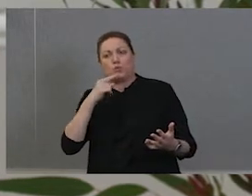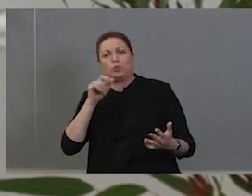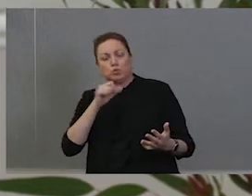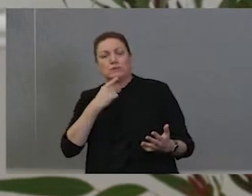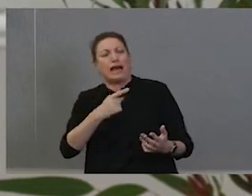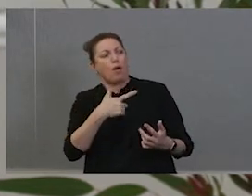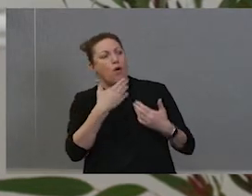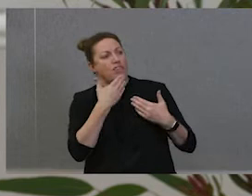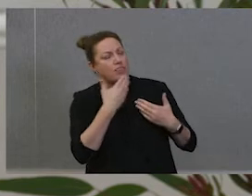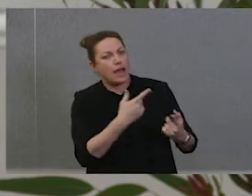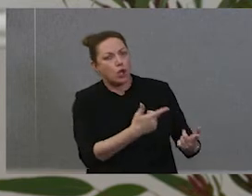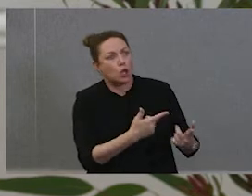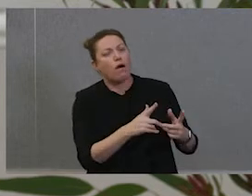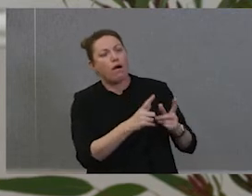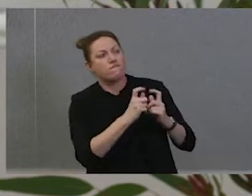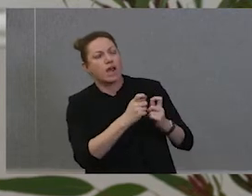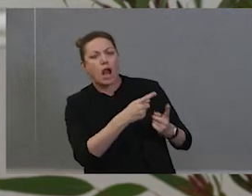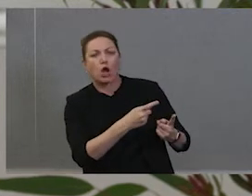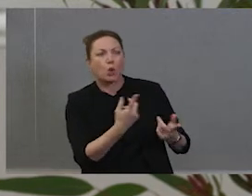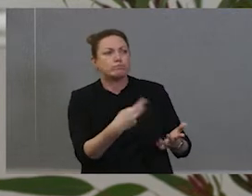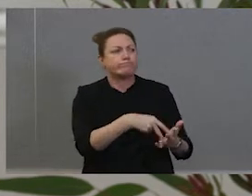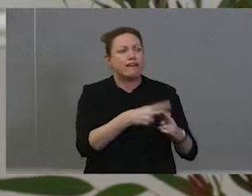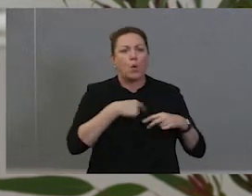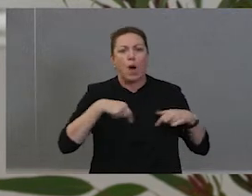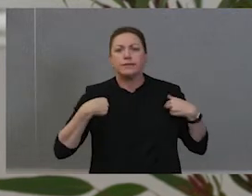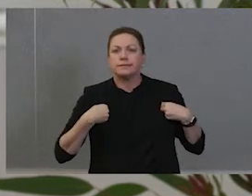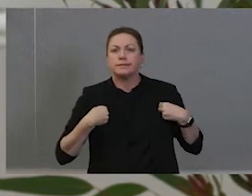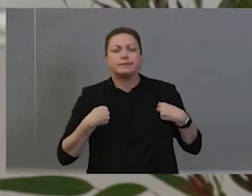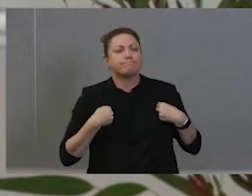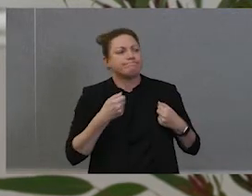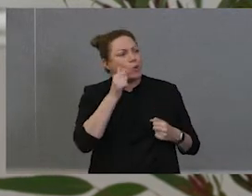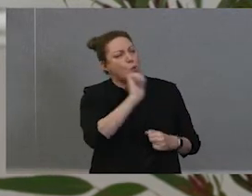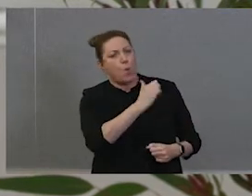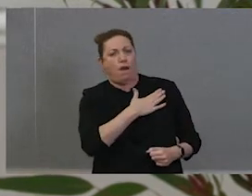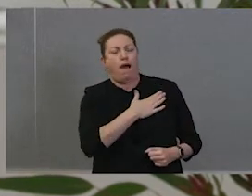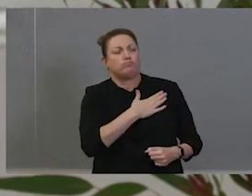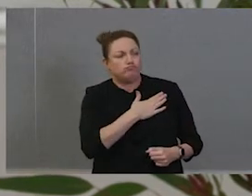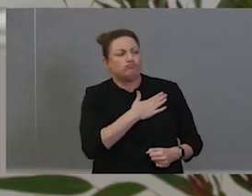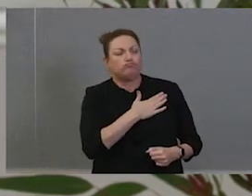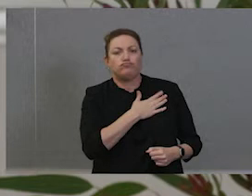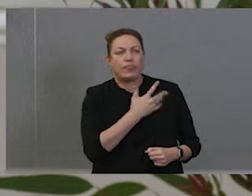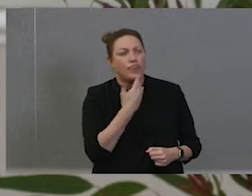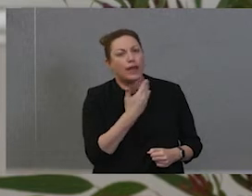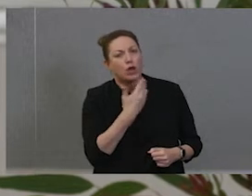value this, but you're doing what, where your heart is. You know you genuine